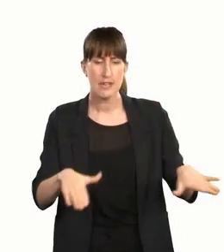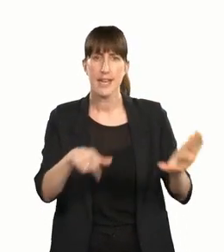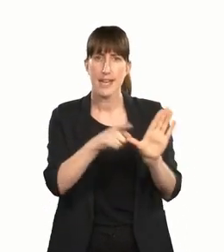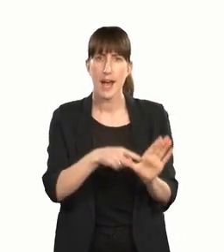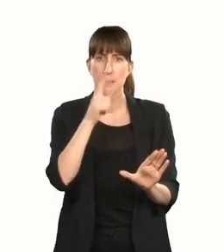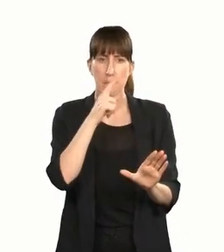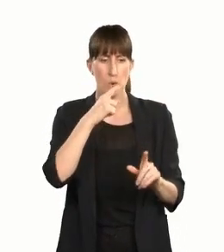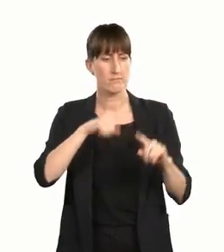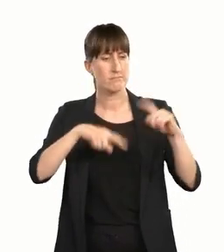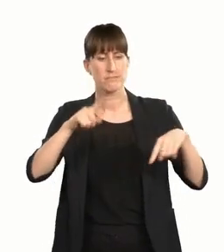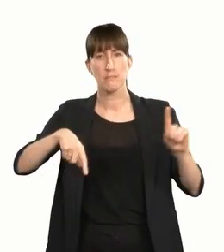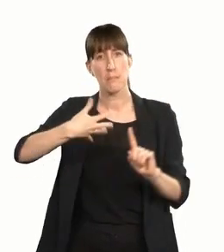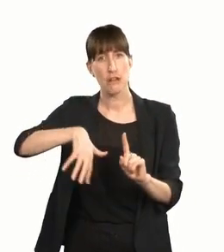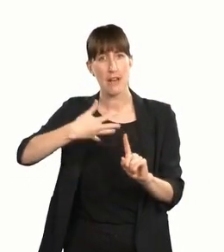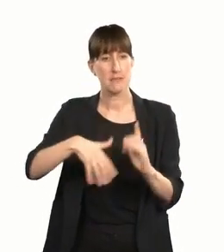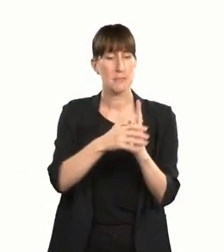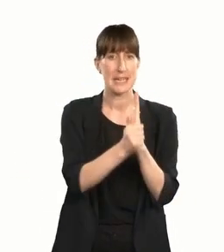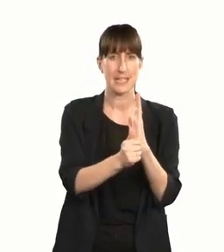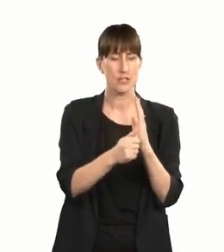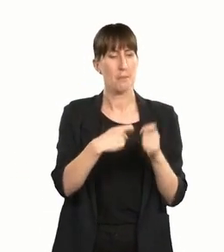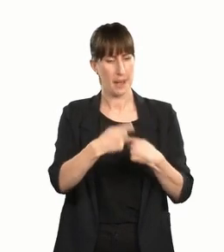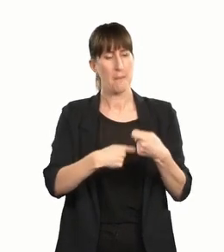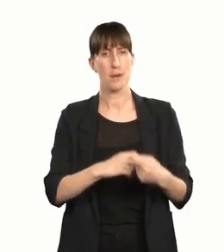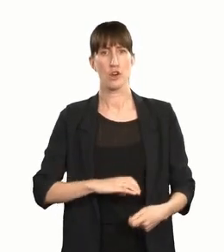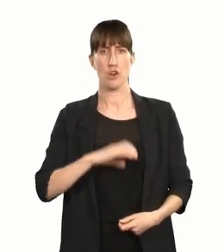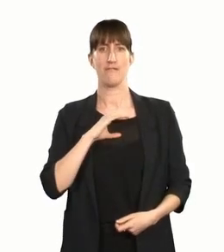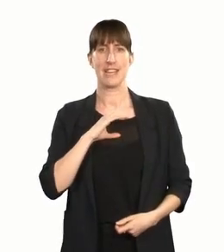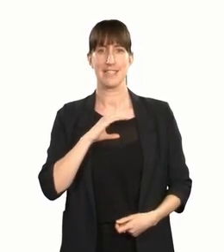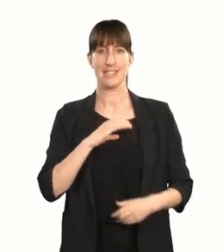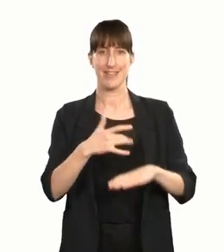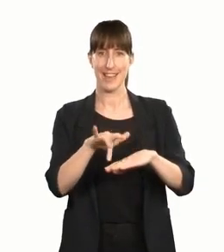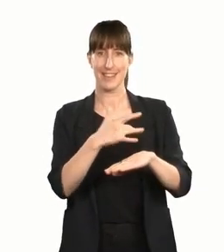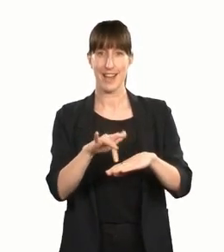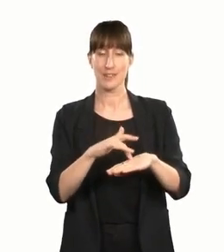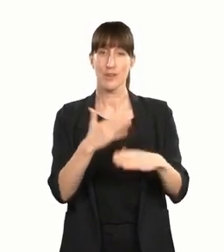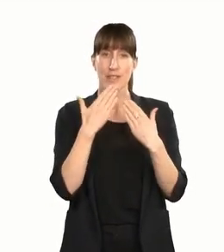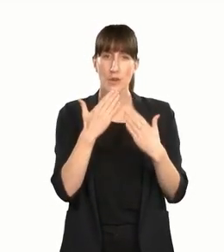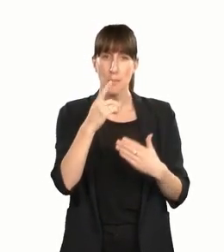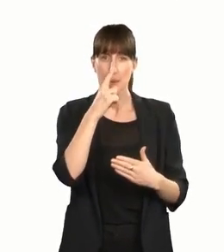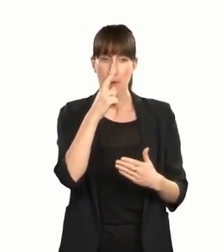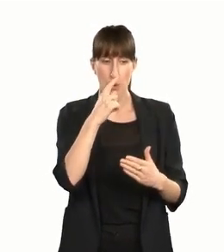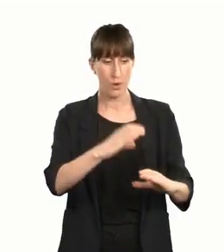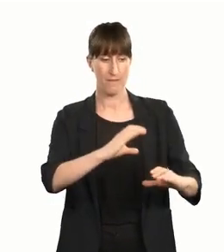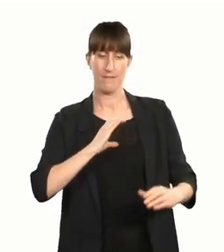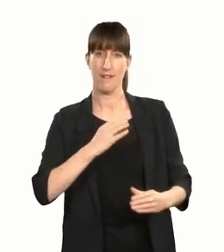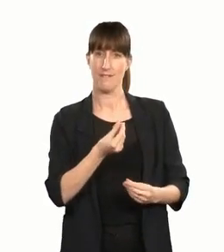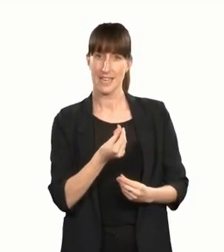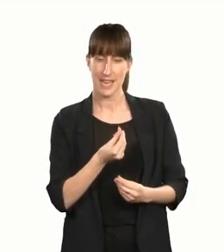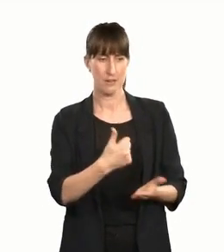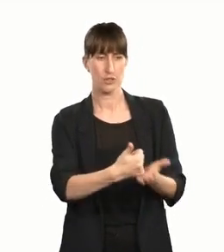and abilities to be confident and creative through New Zealand theatre. So thank you to our funders and partners,